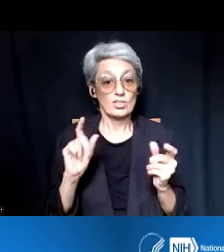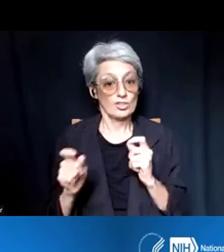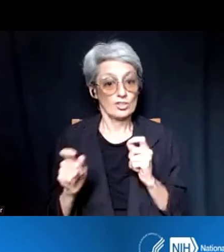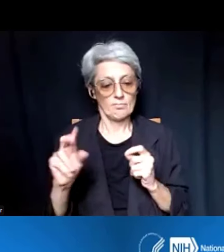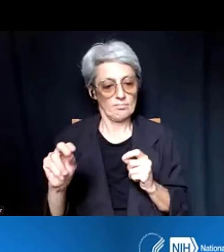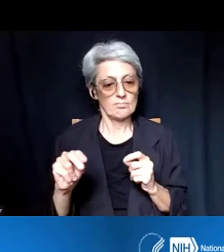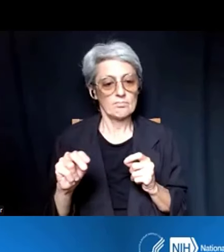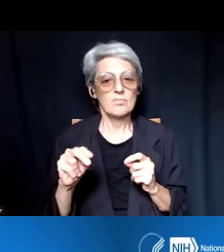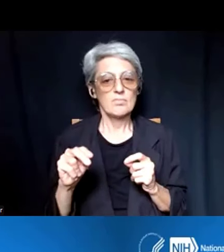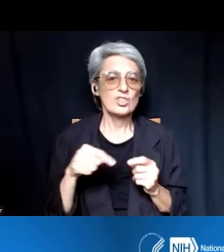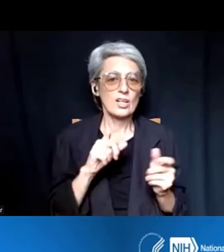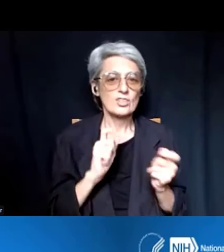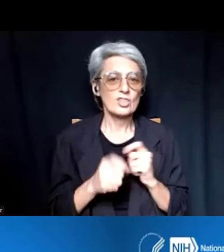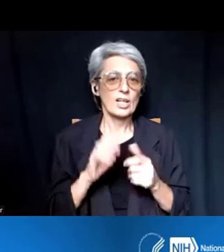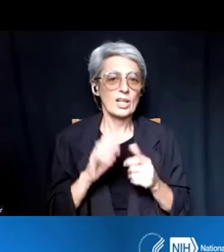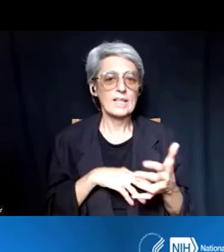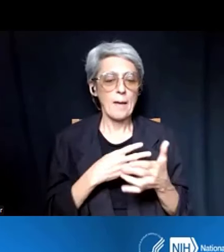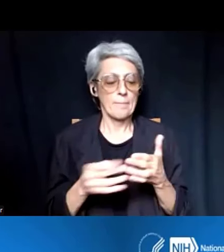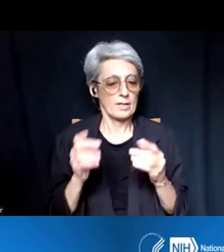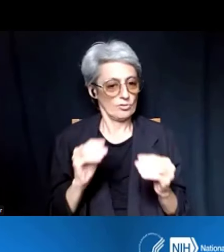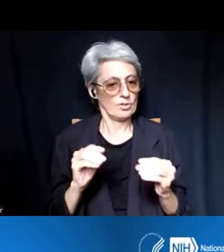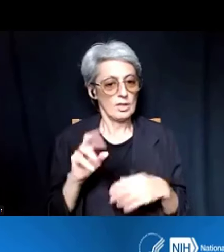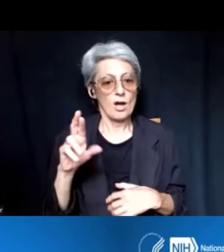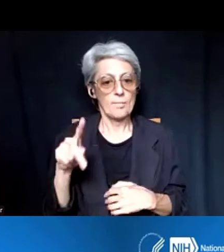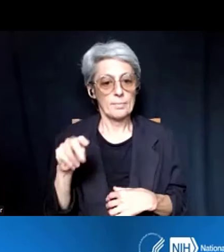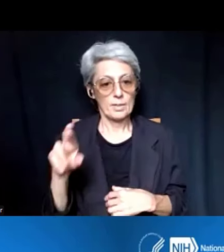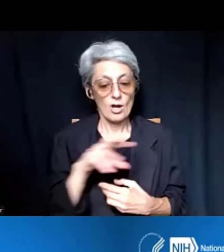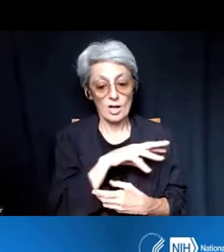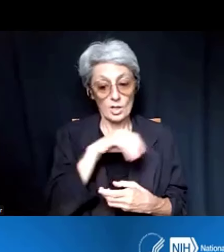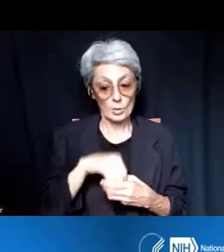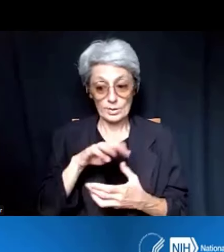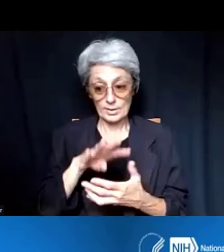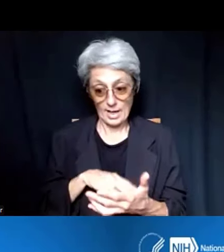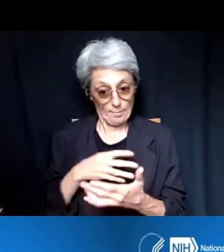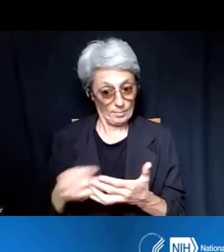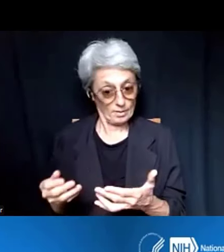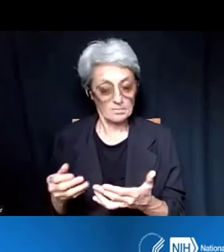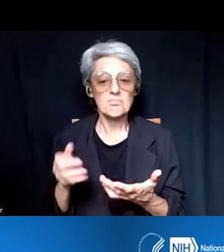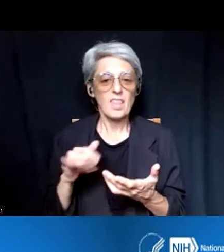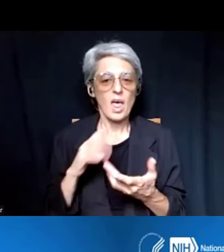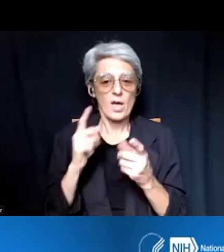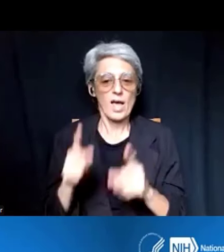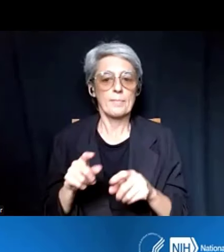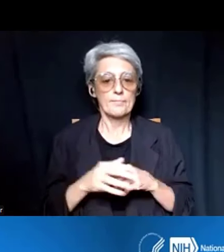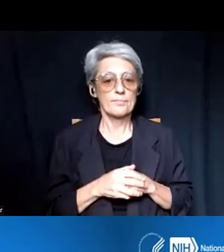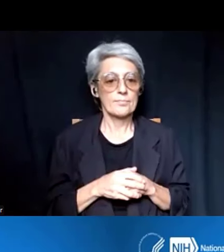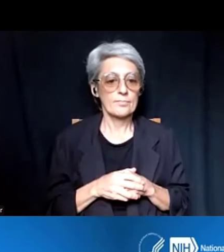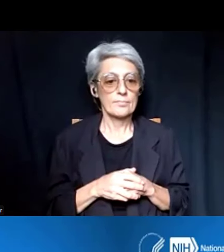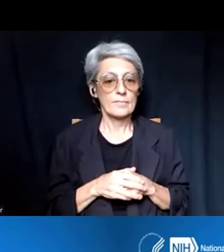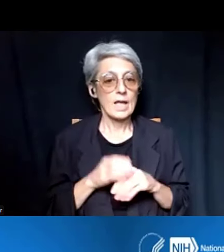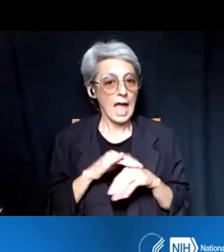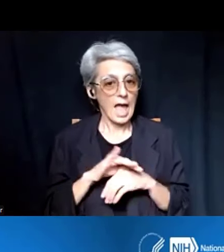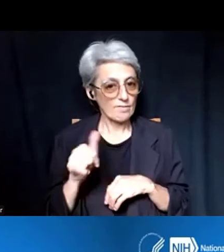So, it's just the RPPR is incorporated in tables, then that is what's going to happen. This is for after January 25th, 2025,